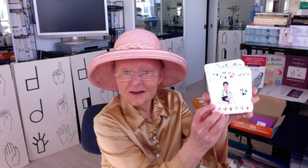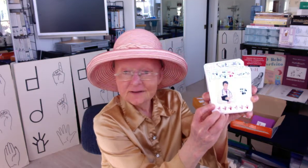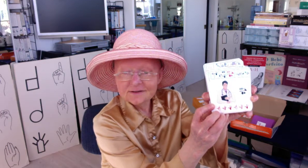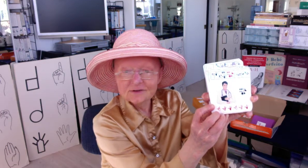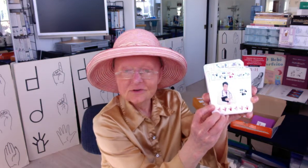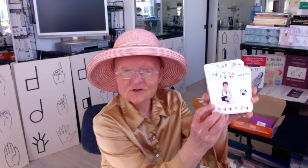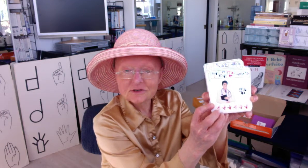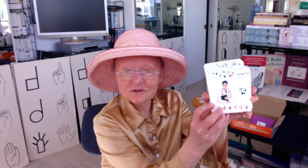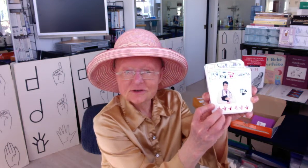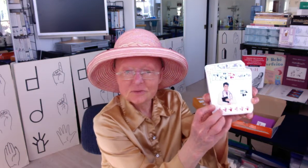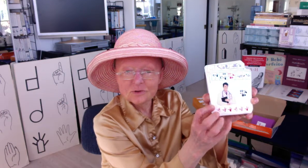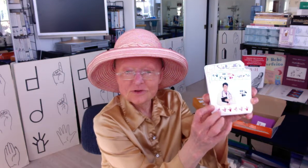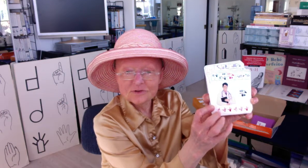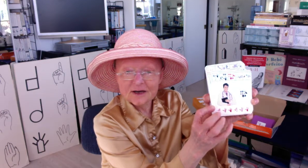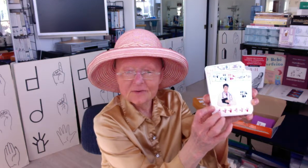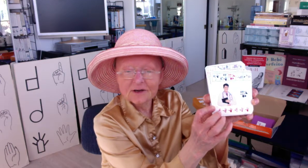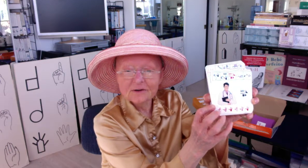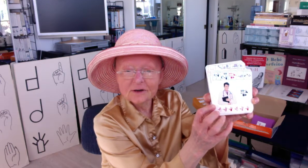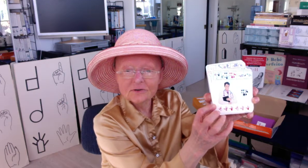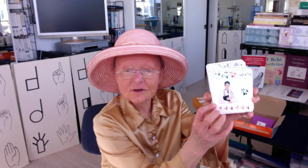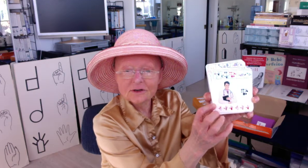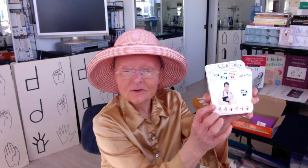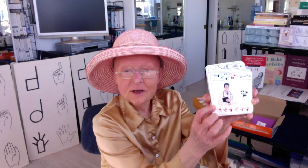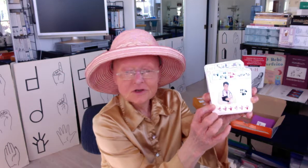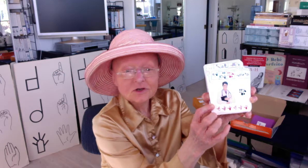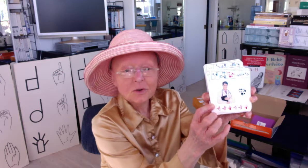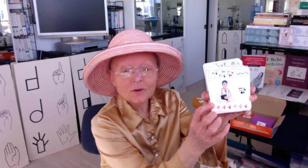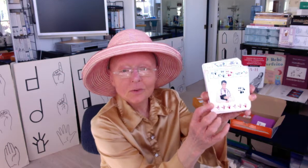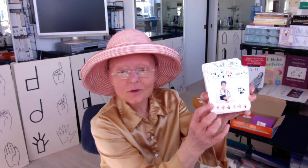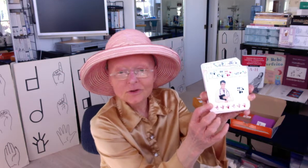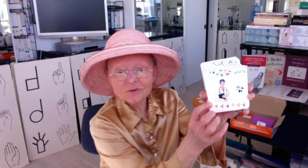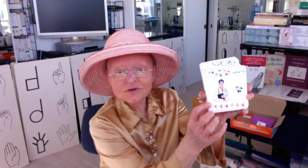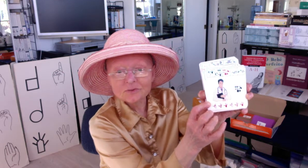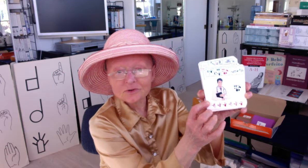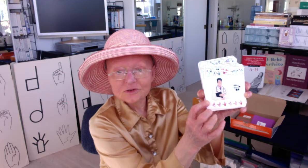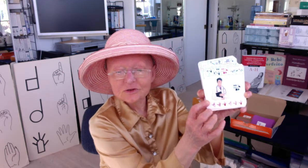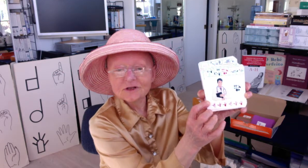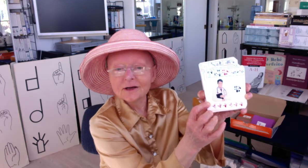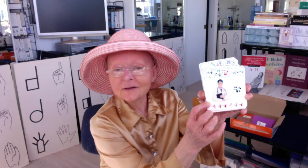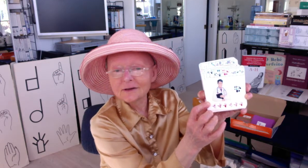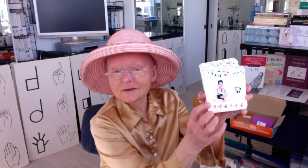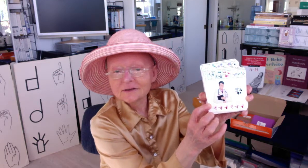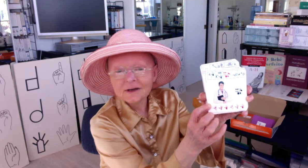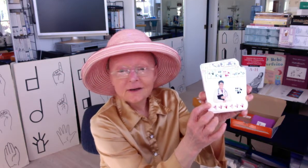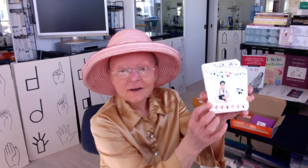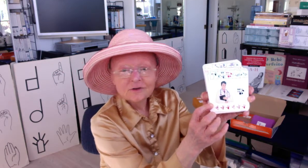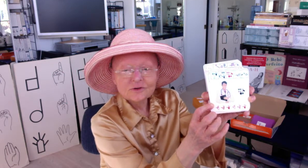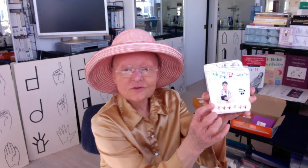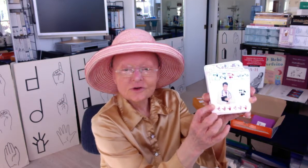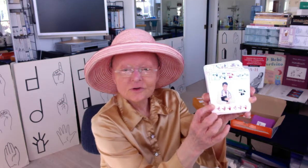You can see the symbols are down here underneath showing you what those symbols look like and you can figure out